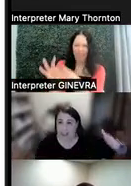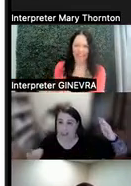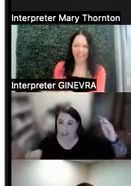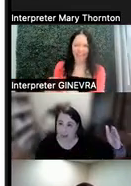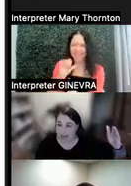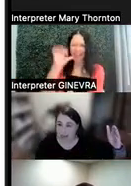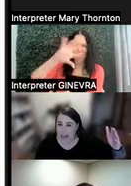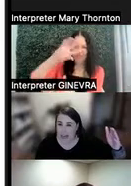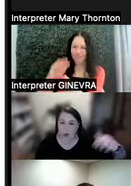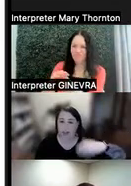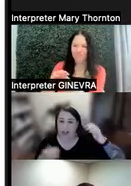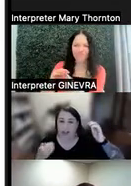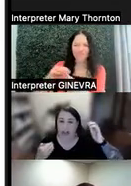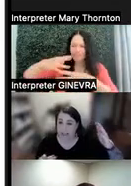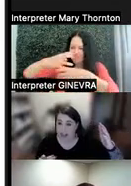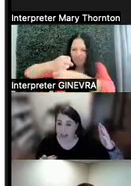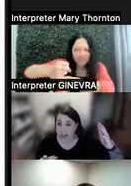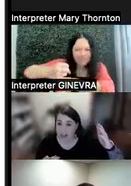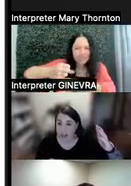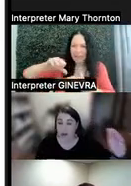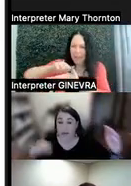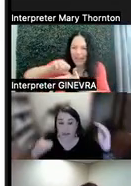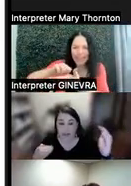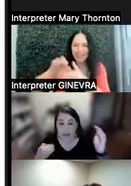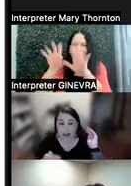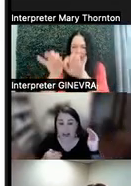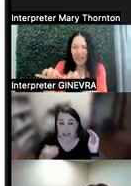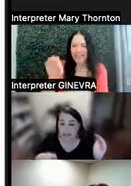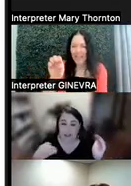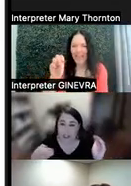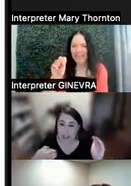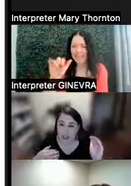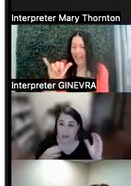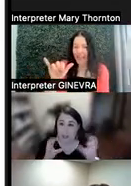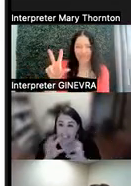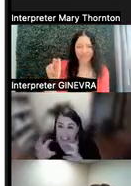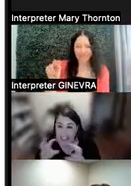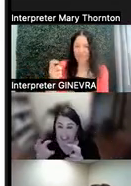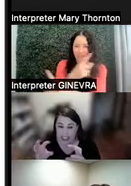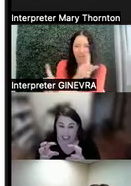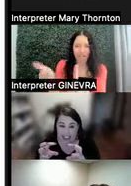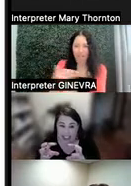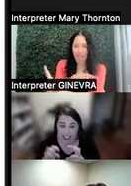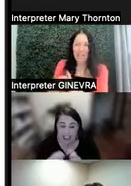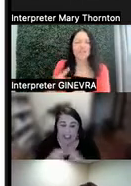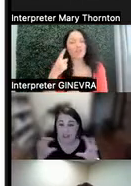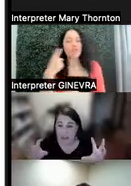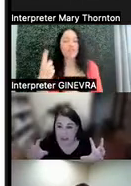in a page or in an essay. So for somebody who has difficulty relating their thoughts and ideas, they may